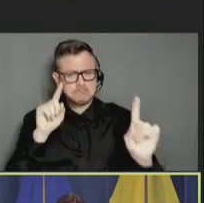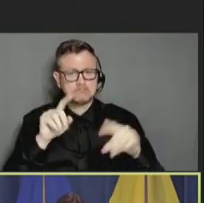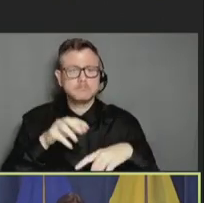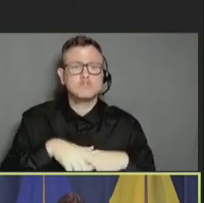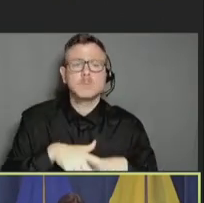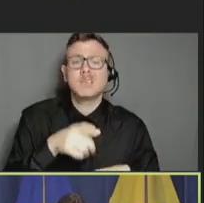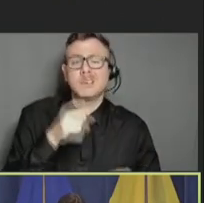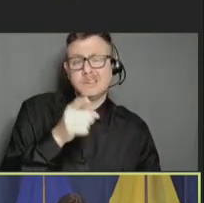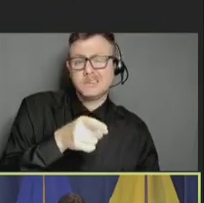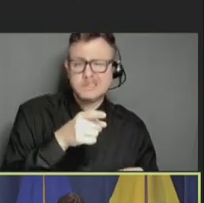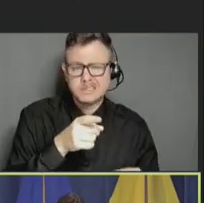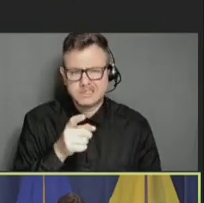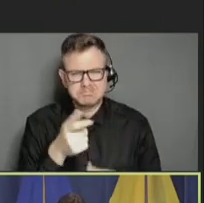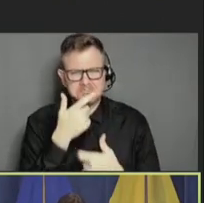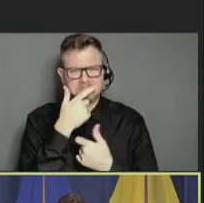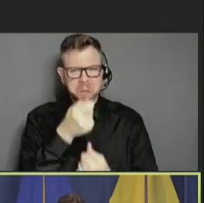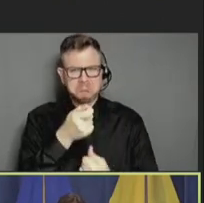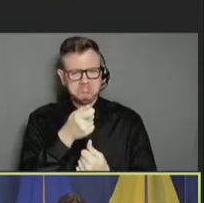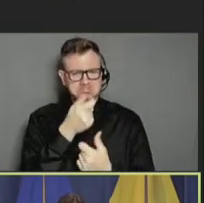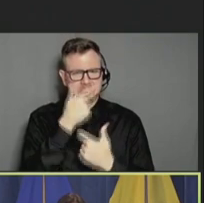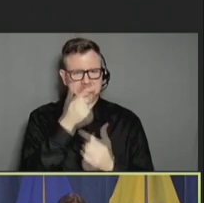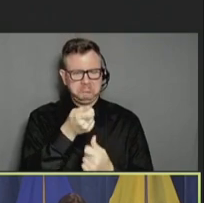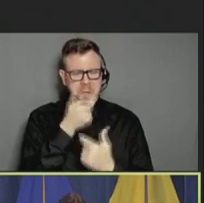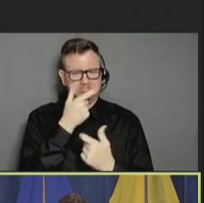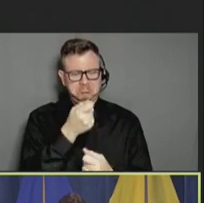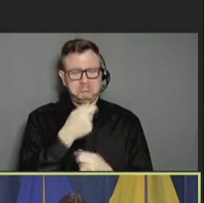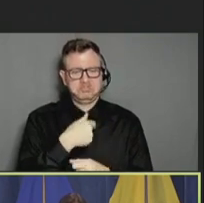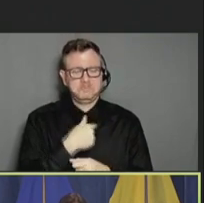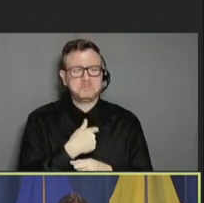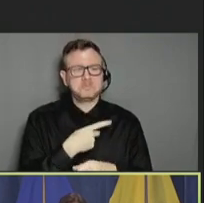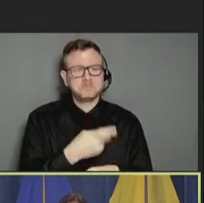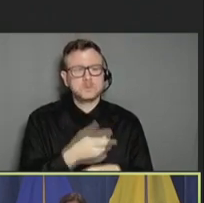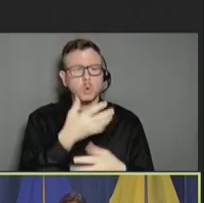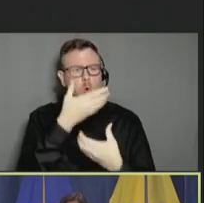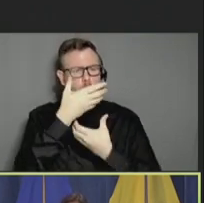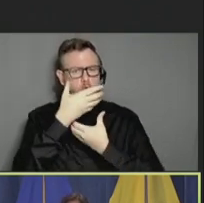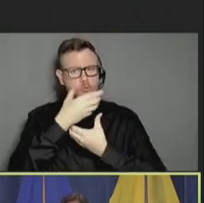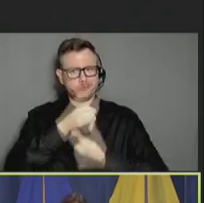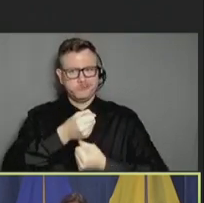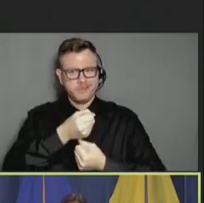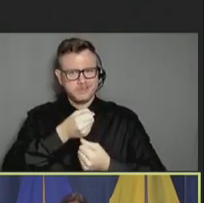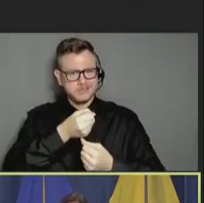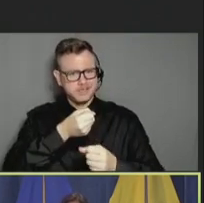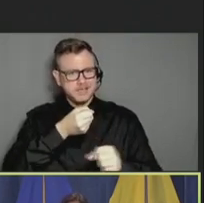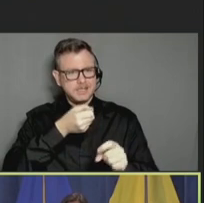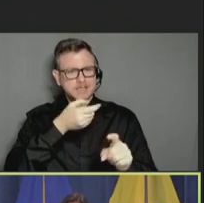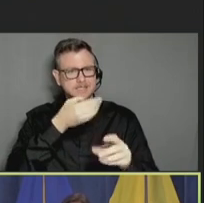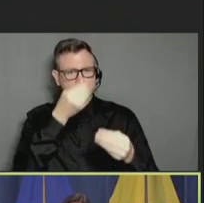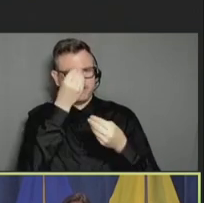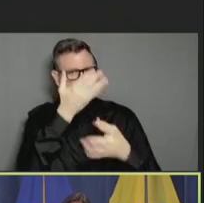of interesting to me in terms of trusted sources of health information. We asked about, you